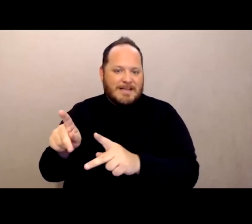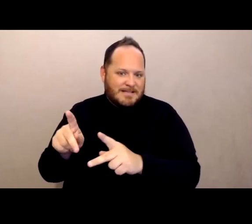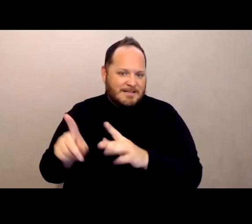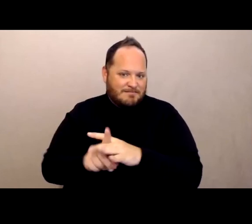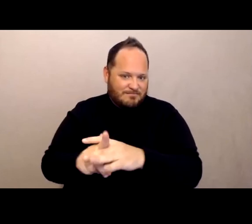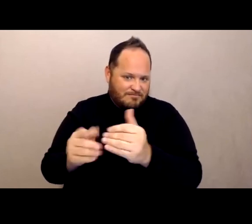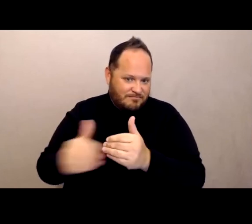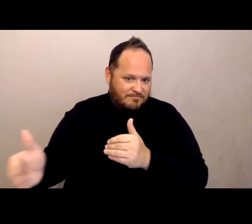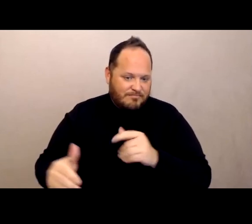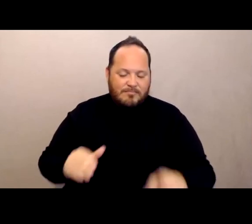Well, that's a good question.